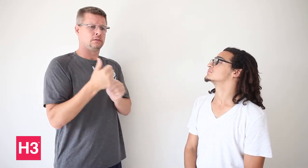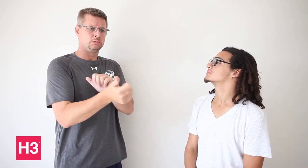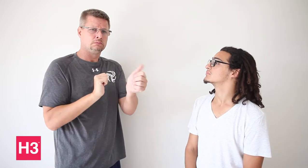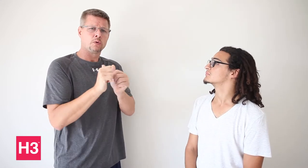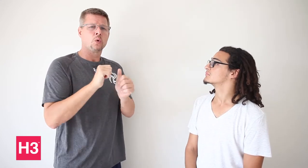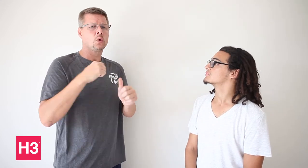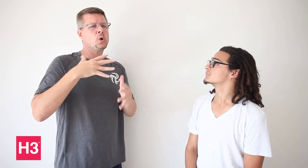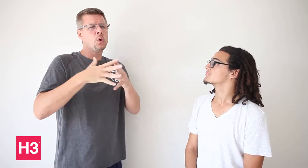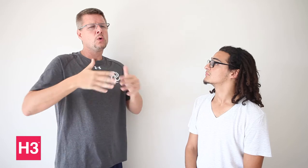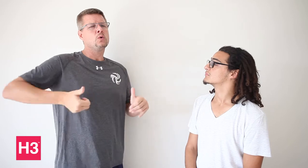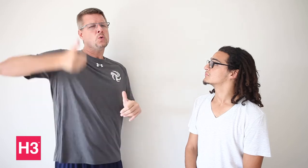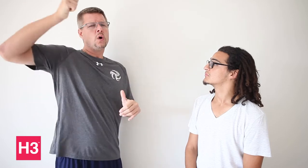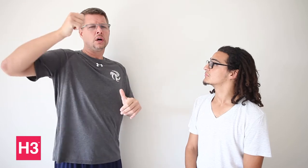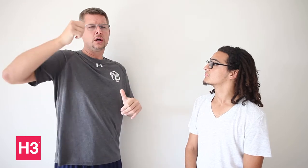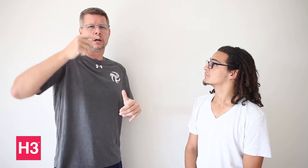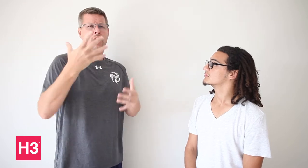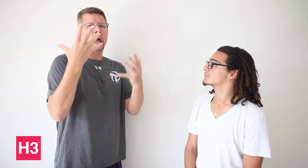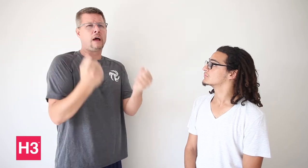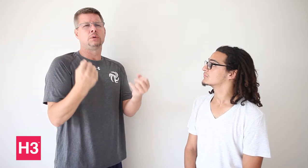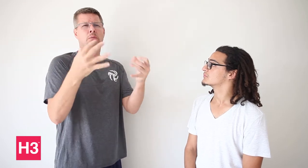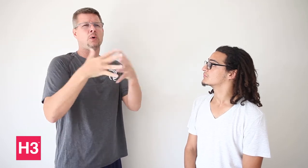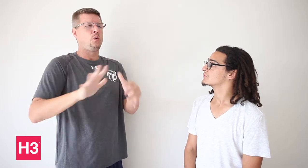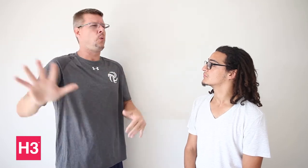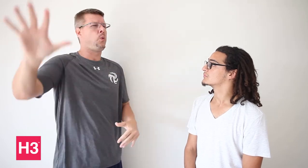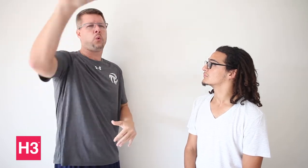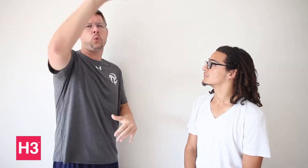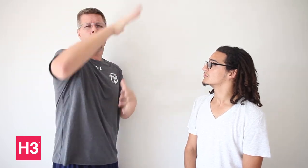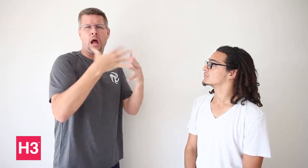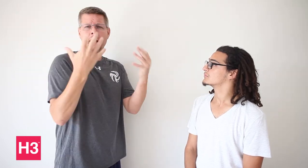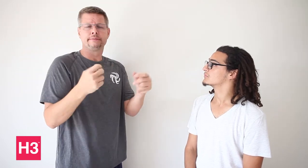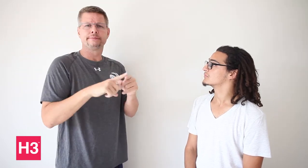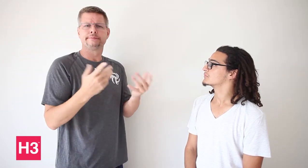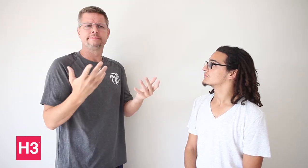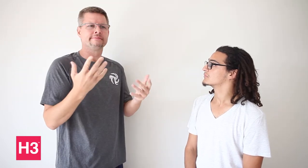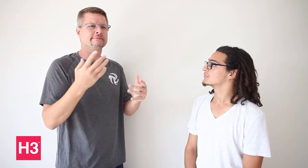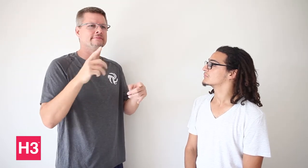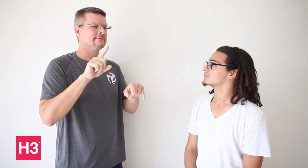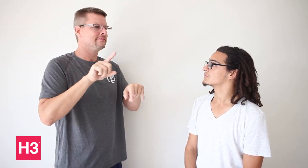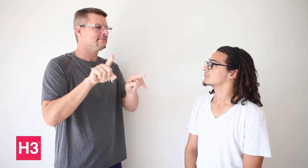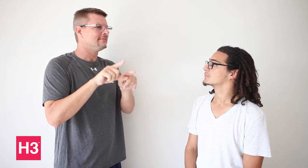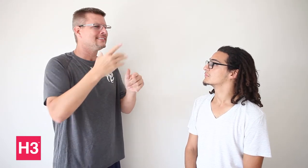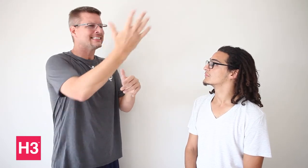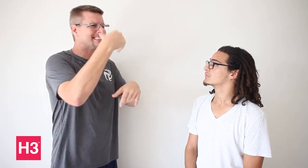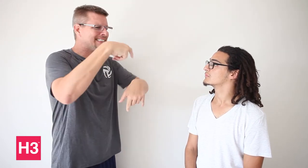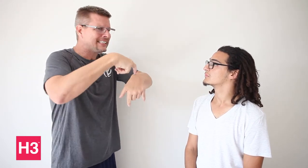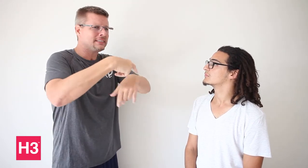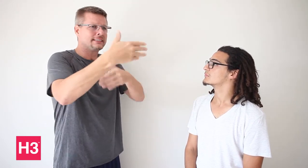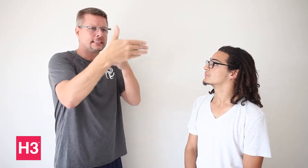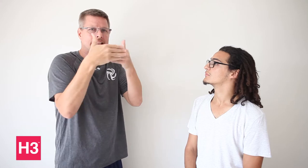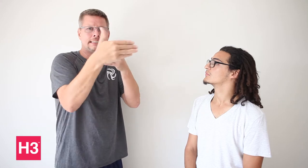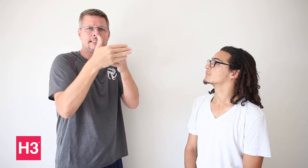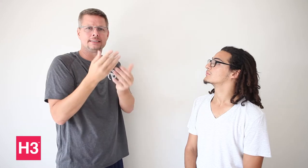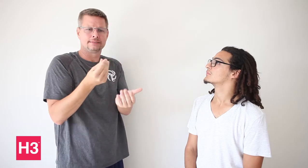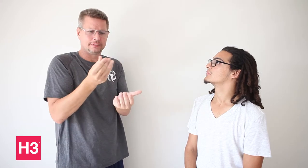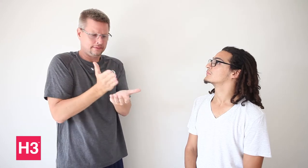All over USA, we are passionate about sports, but it is hard to find the time to travel to train together, and we